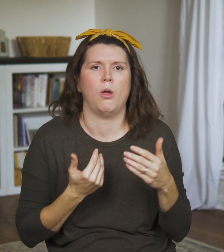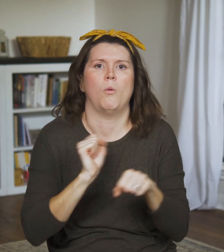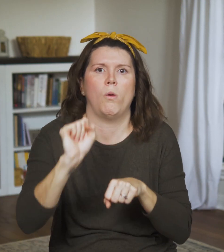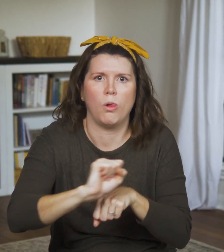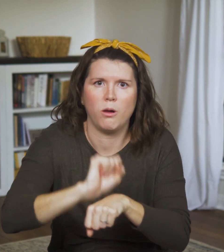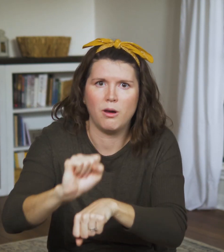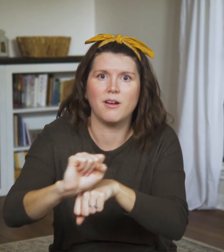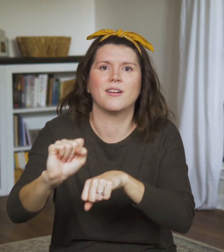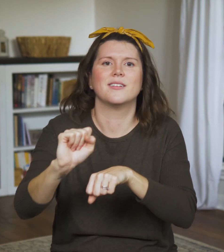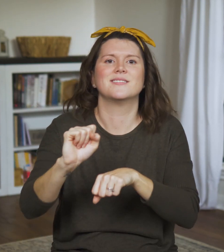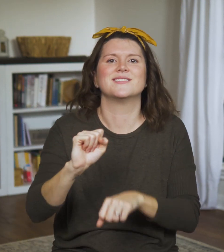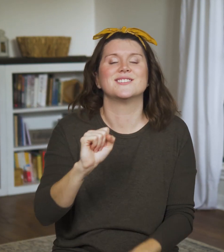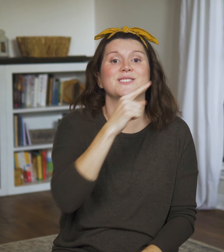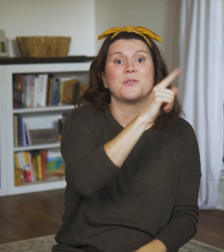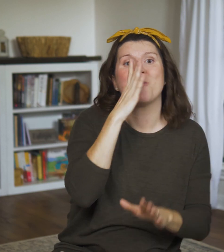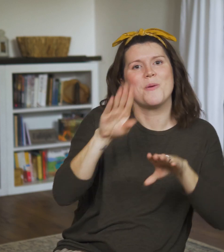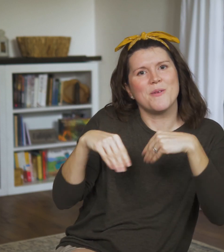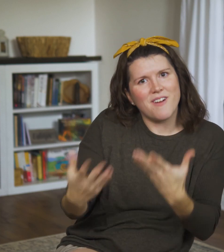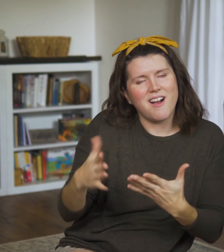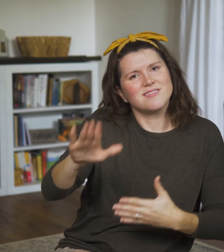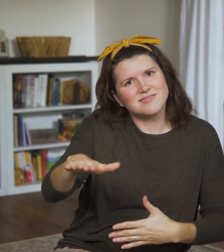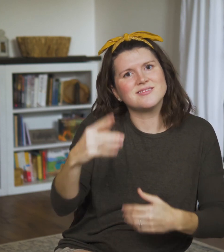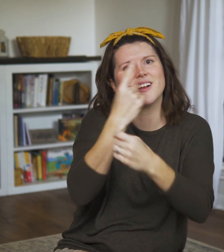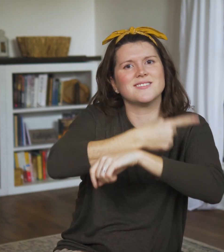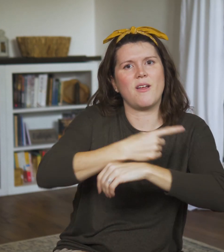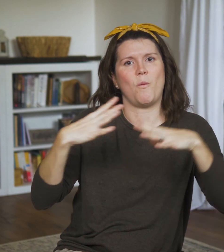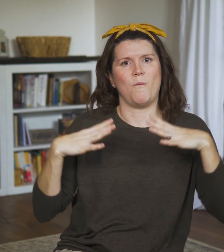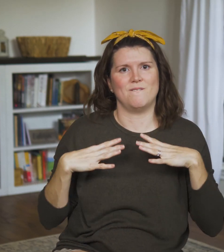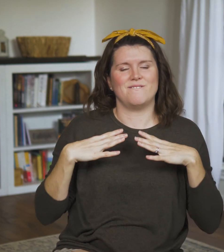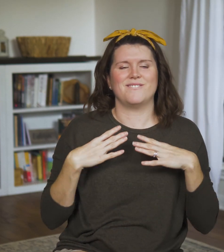Women did make vows—important ones.